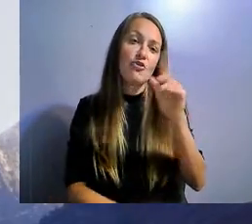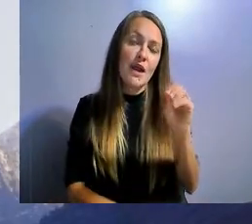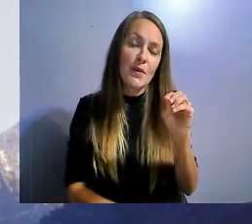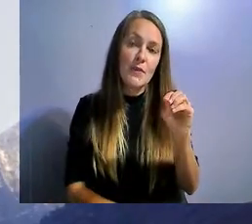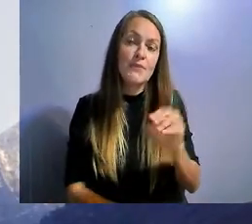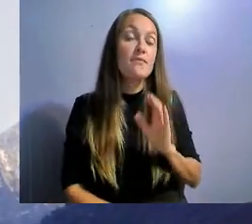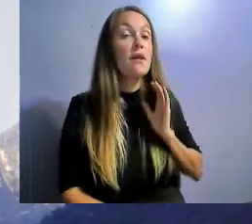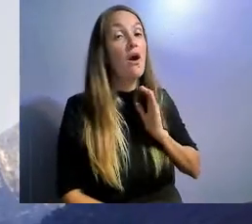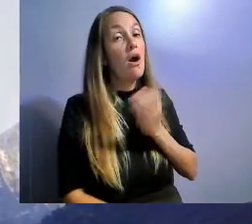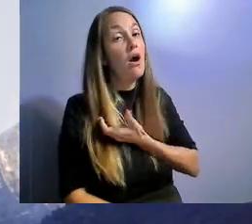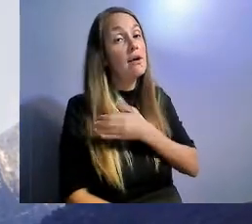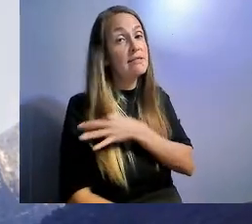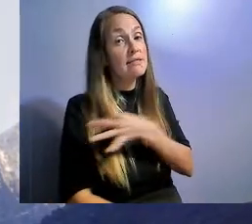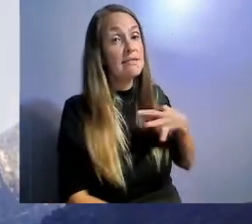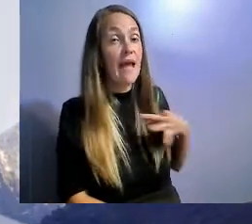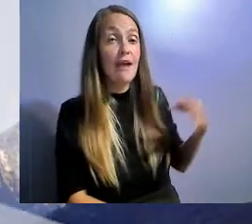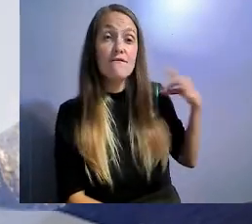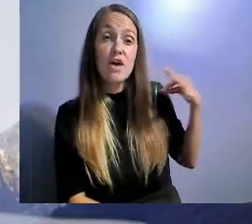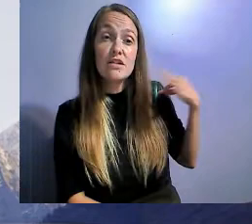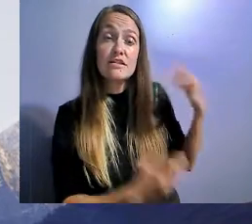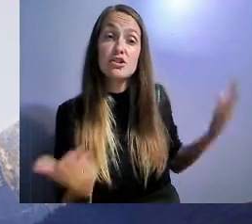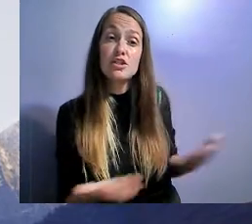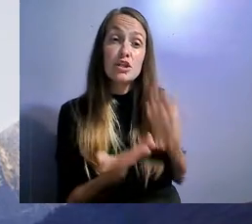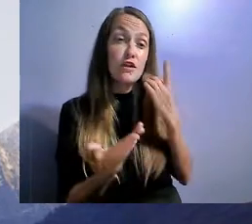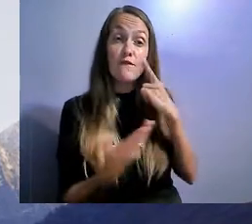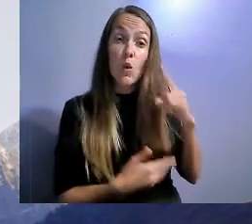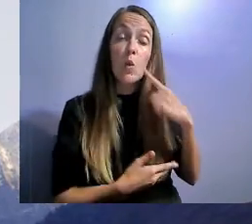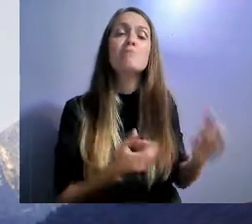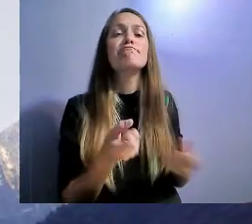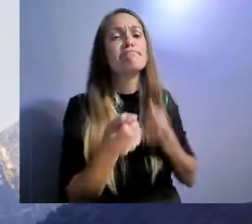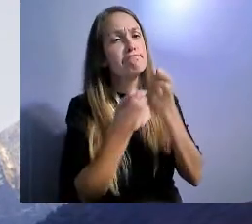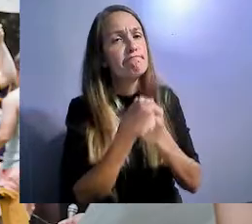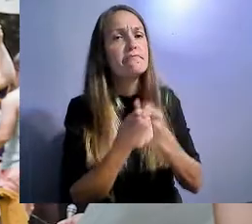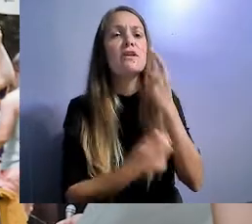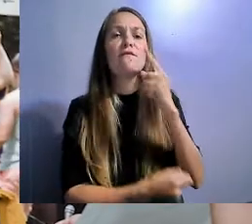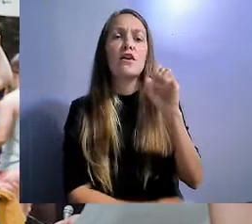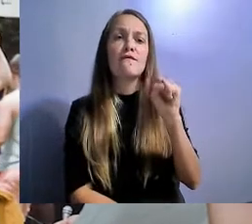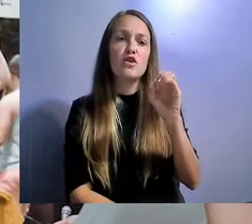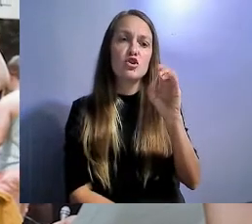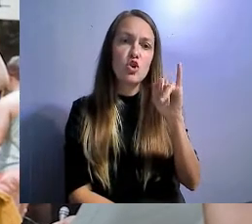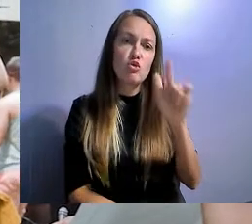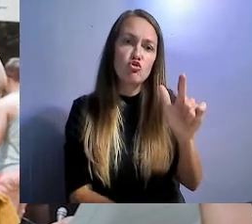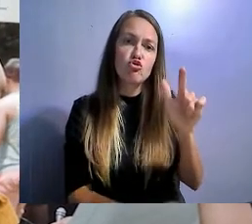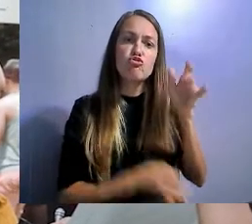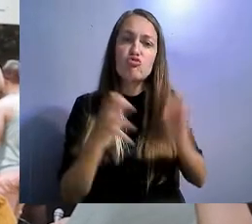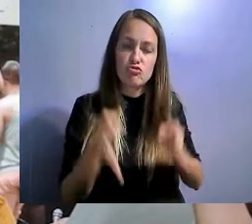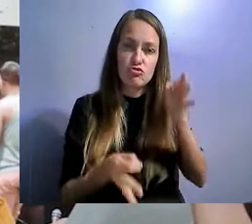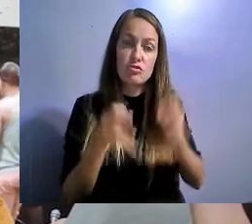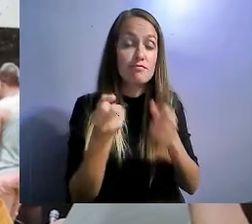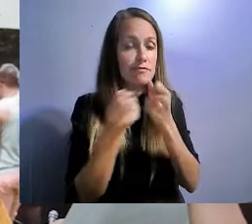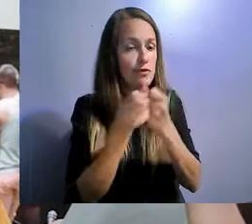justice supporting Coloradans with all types of disabilities. You can support our mission by spreading awareness of our